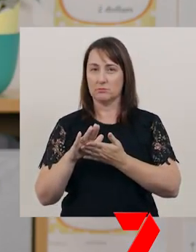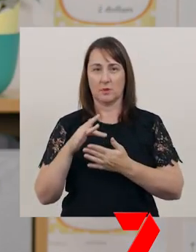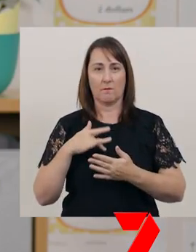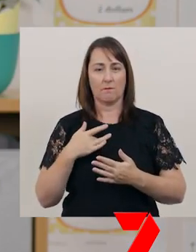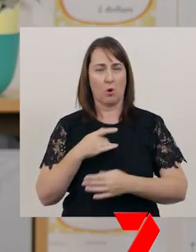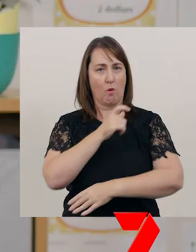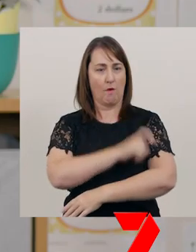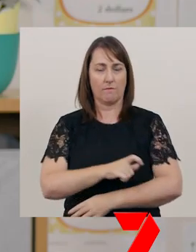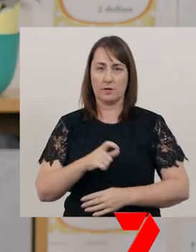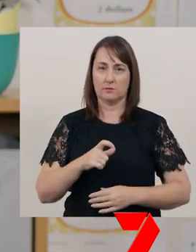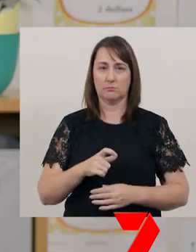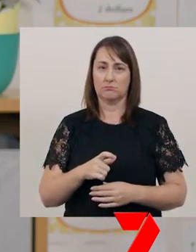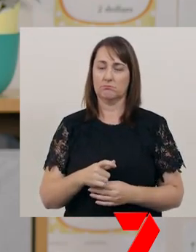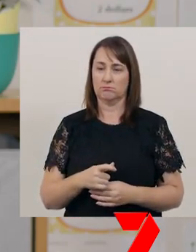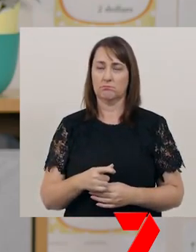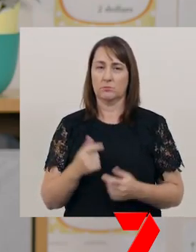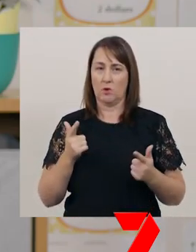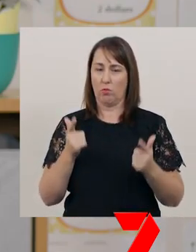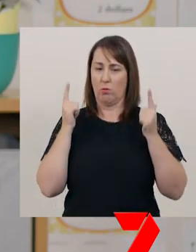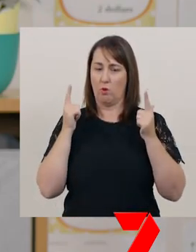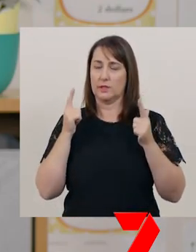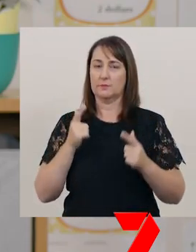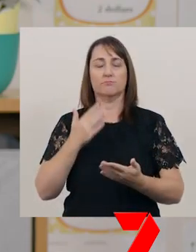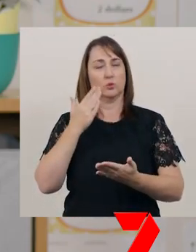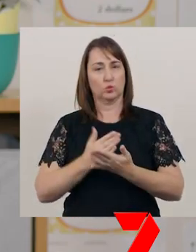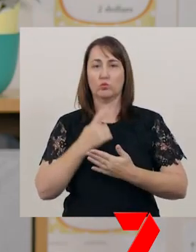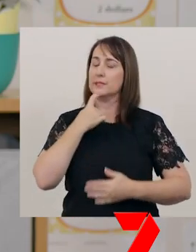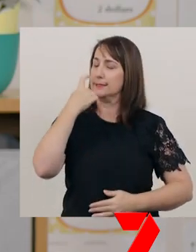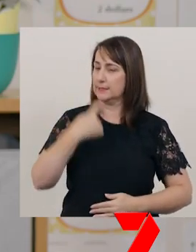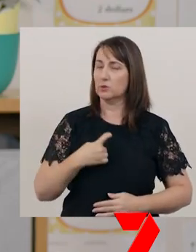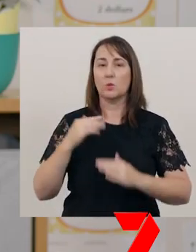and that you were sure of what you were saying, and that you were very serious.